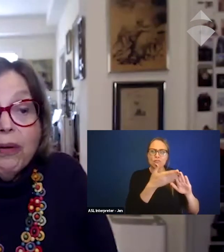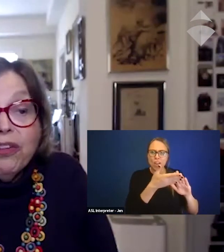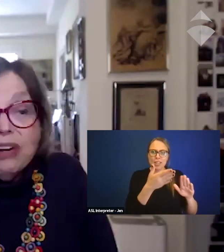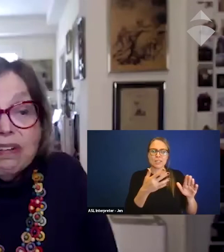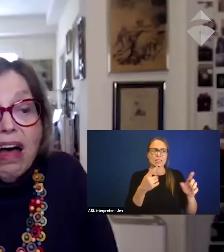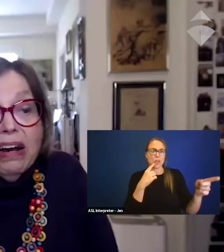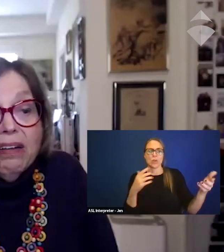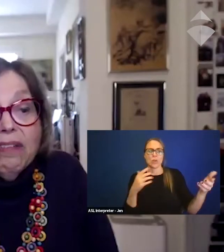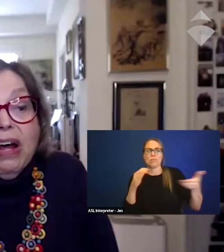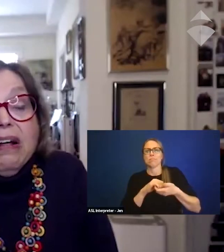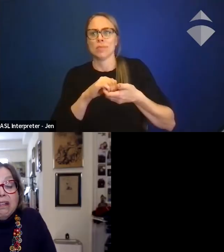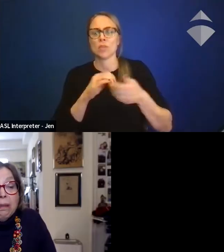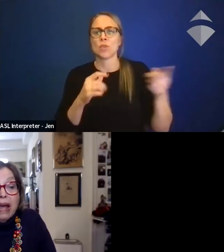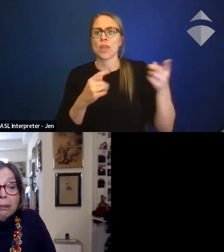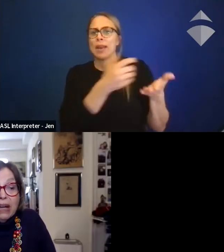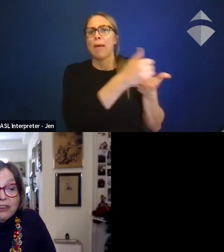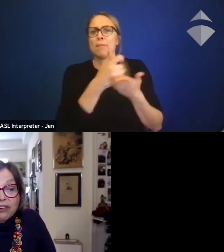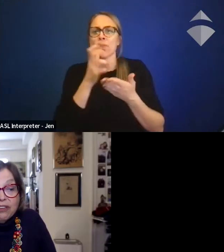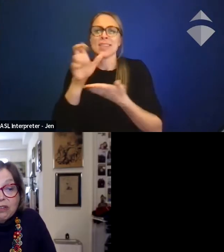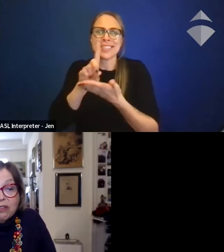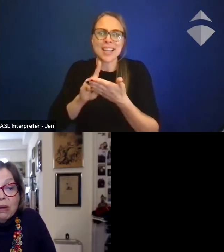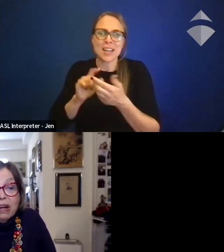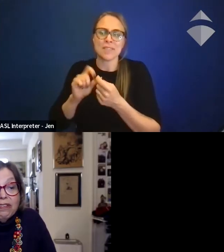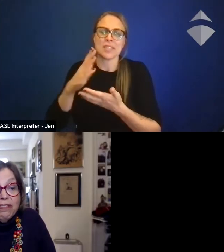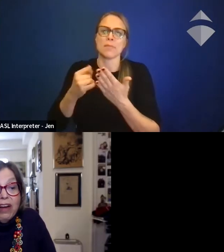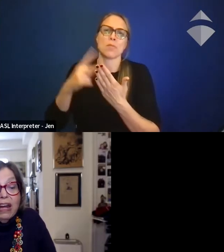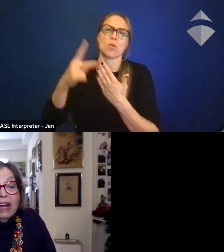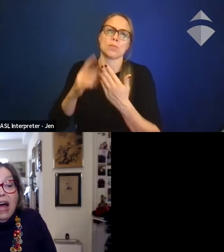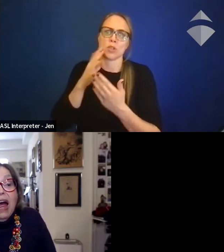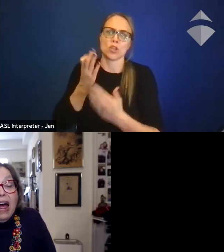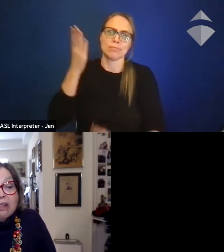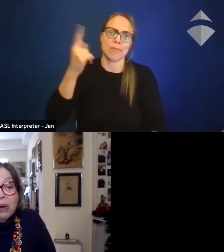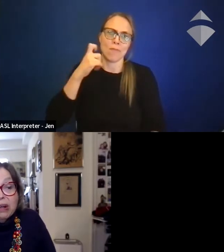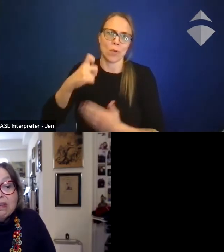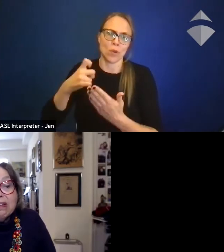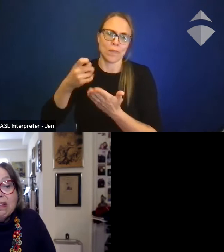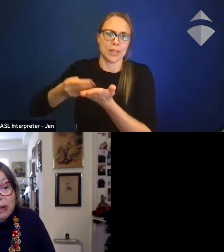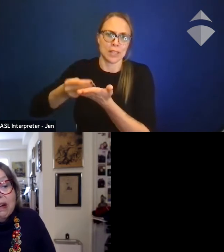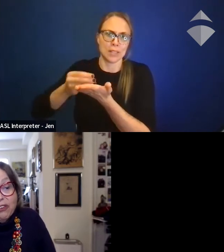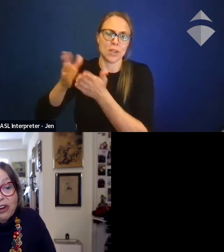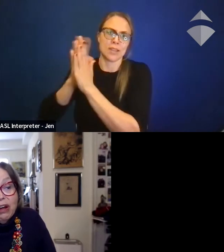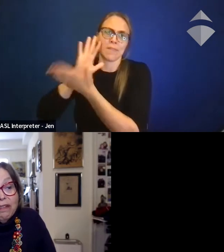both in the design of some of the applications that you're submitting for funding, as well as implementation